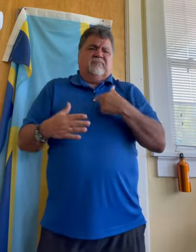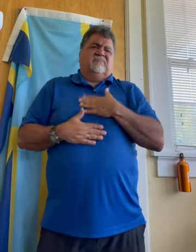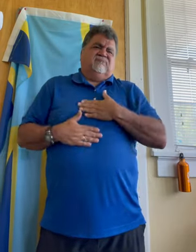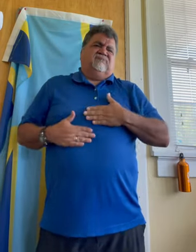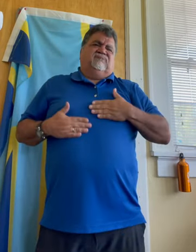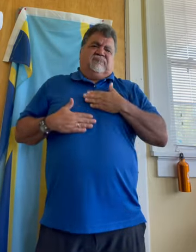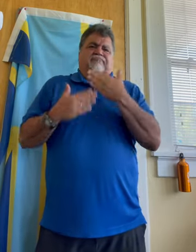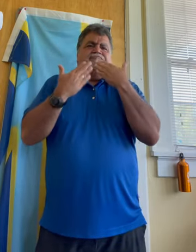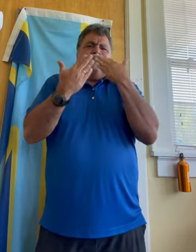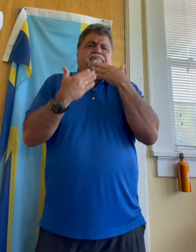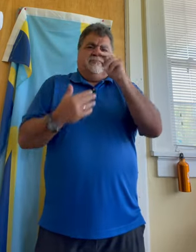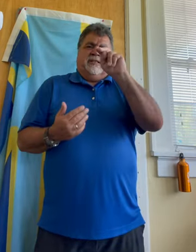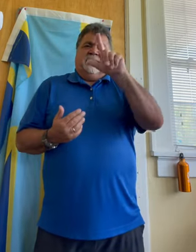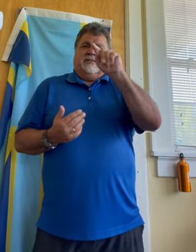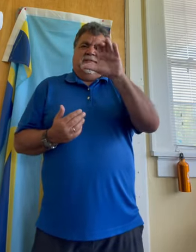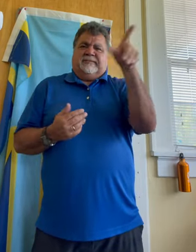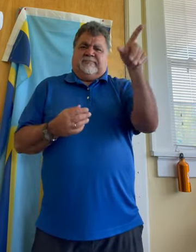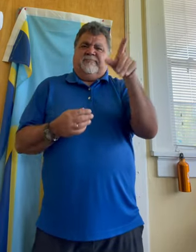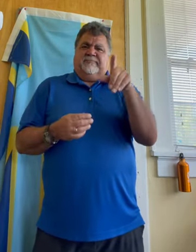Such a powerful experience, thanks to NLTC!